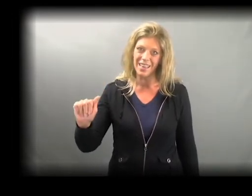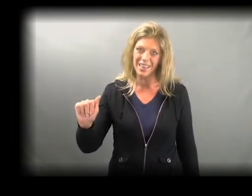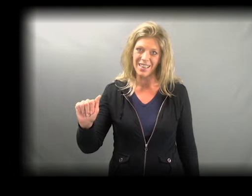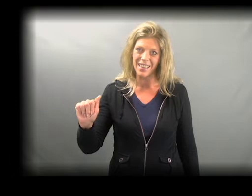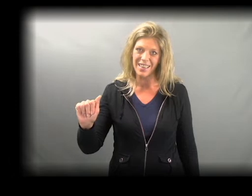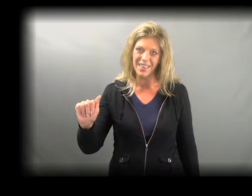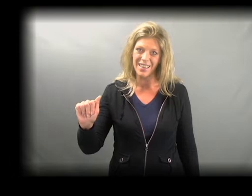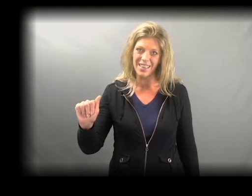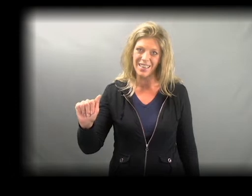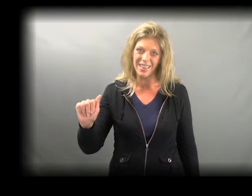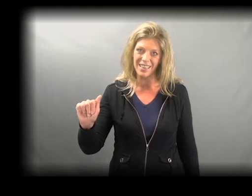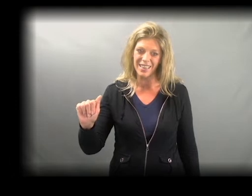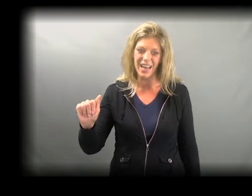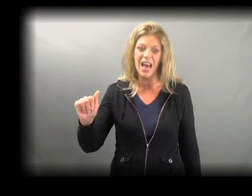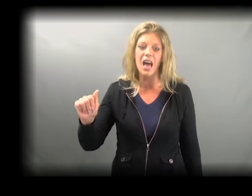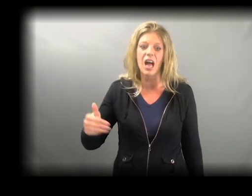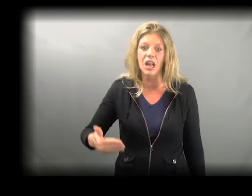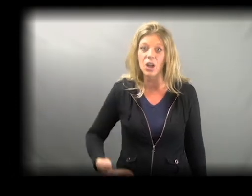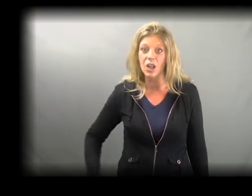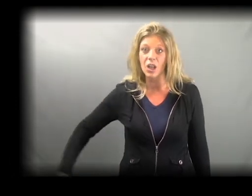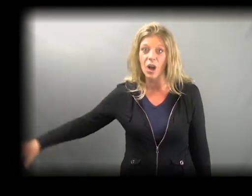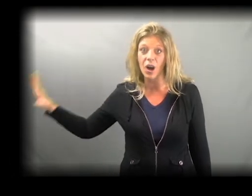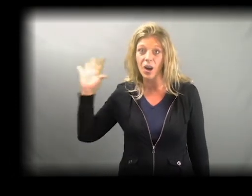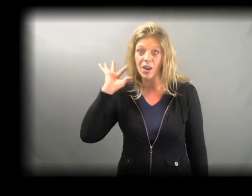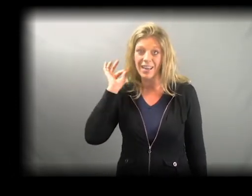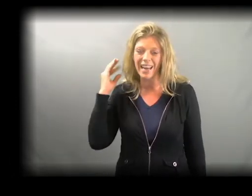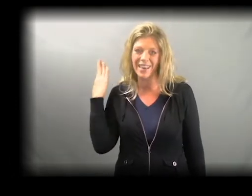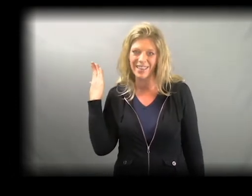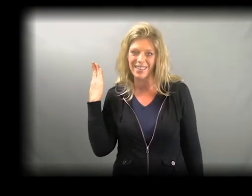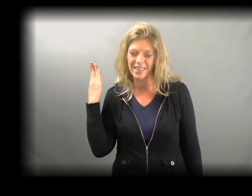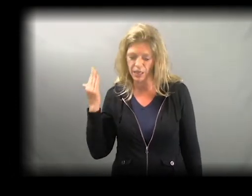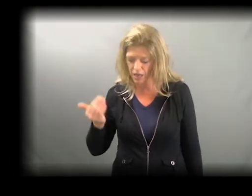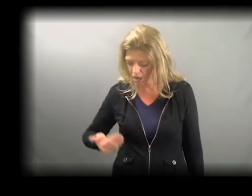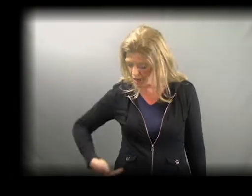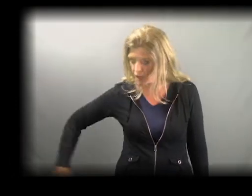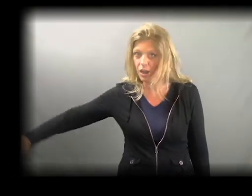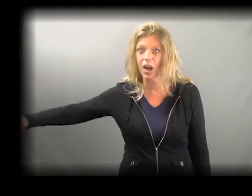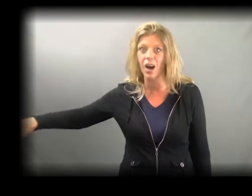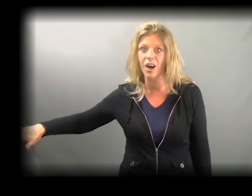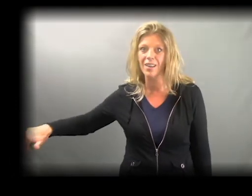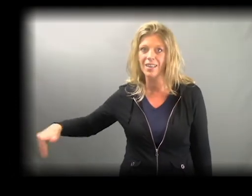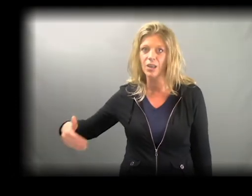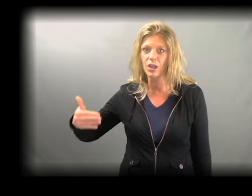A LONG-HAIRED LONG